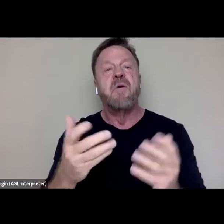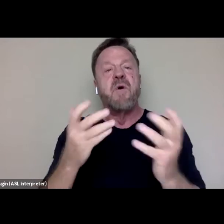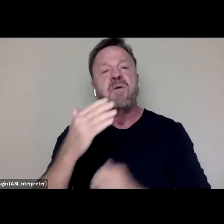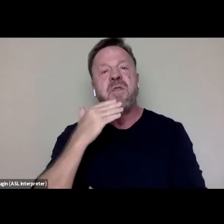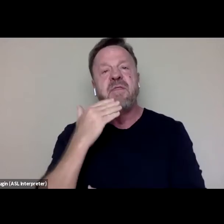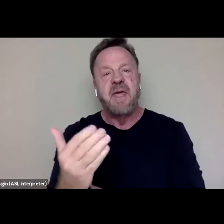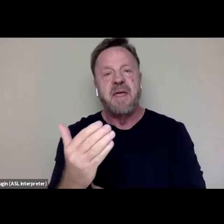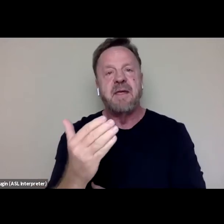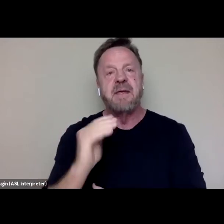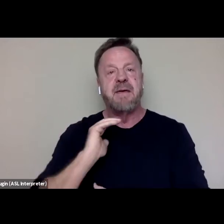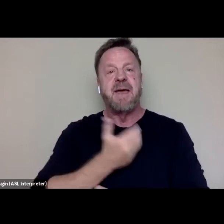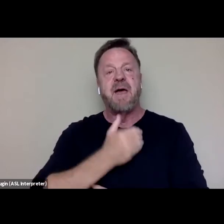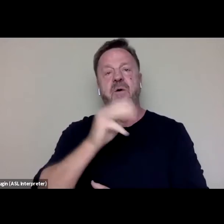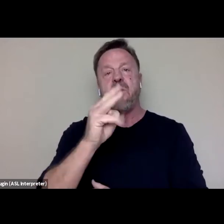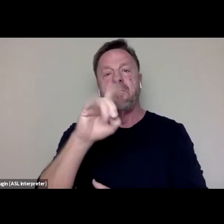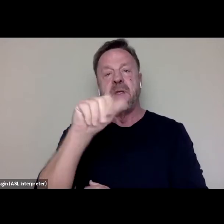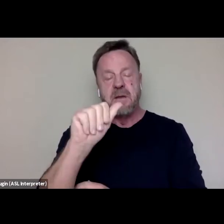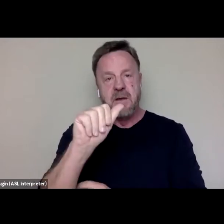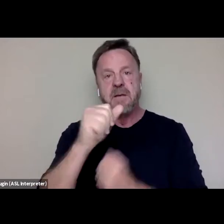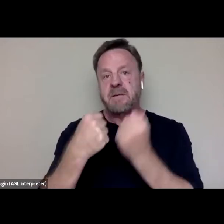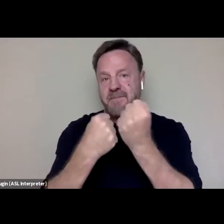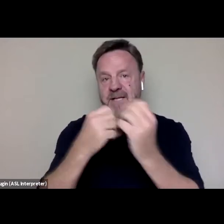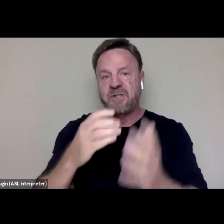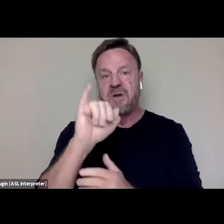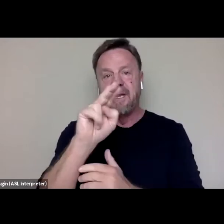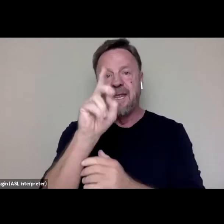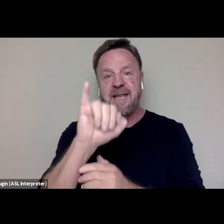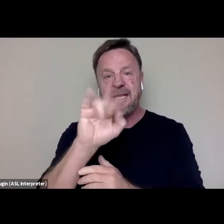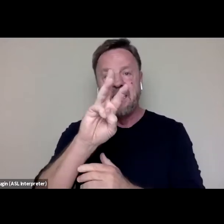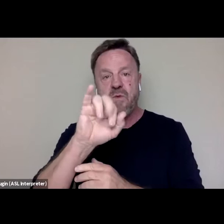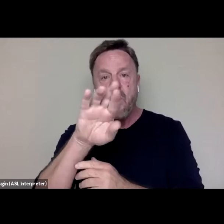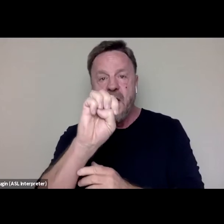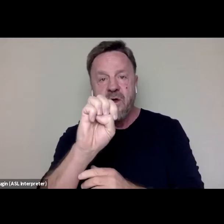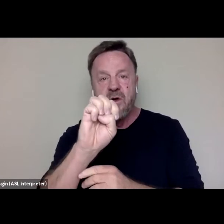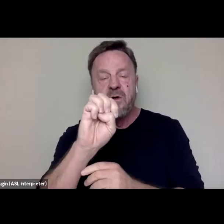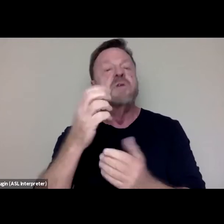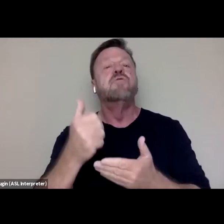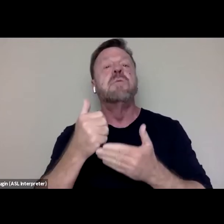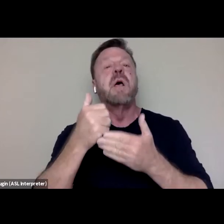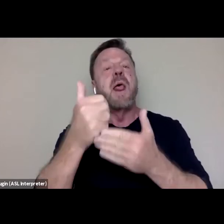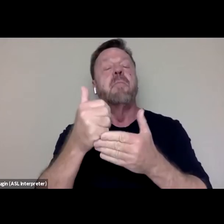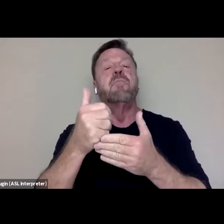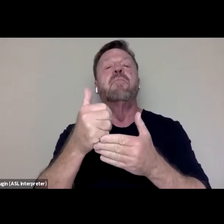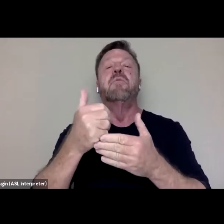our media sponsor IndieWire for helping to bring this conversation to you